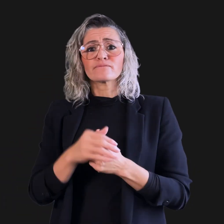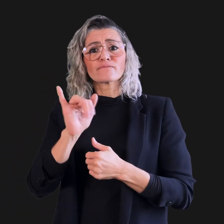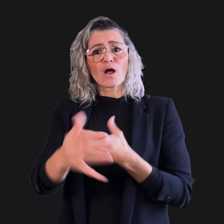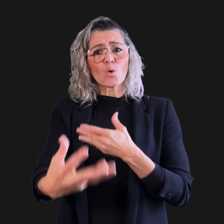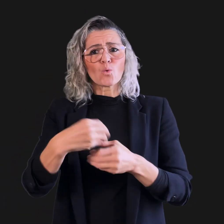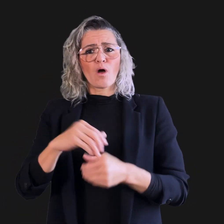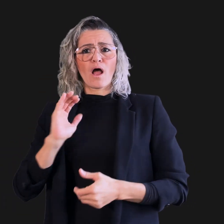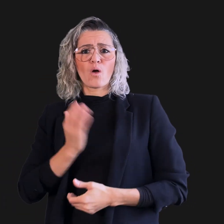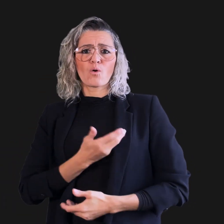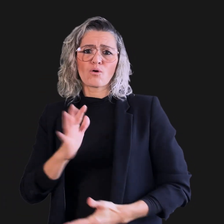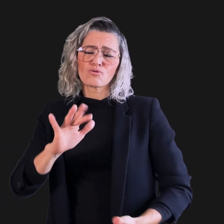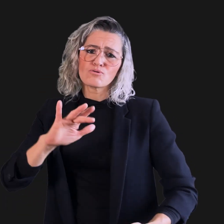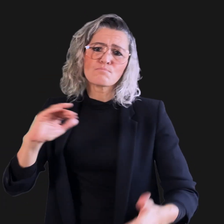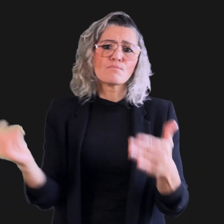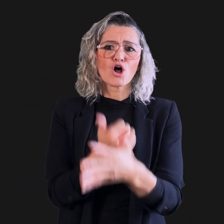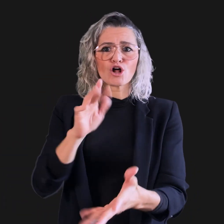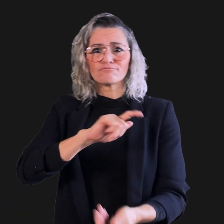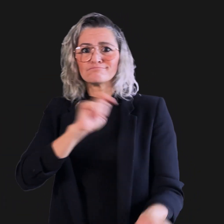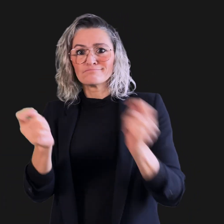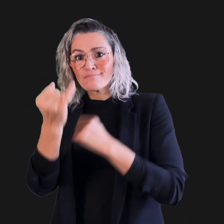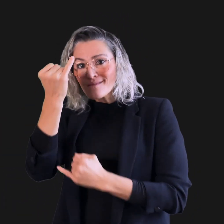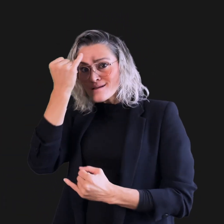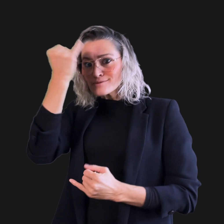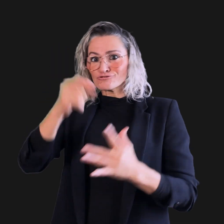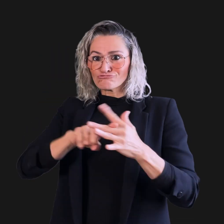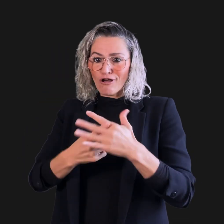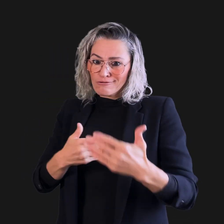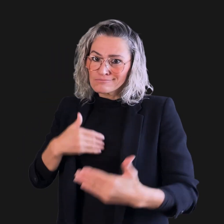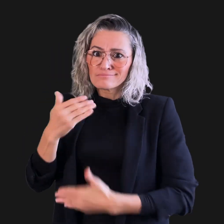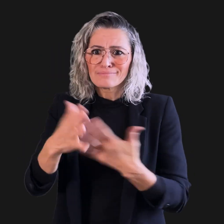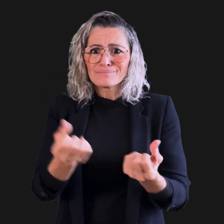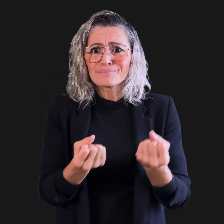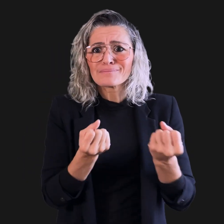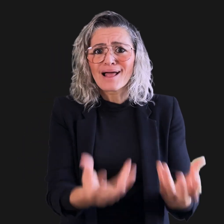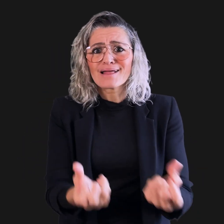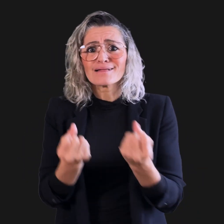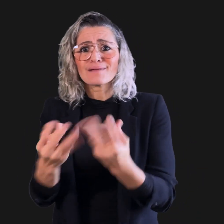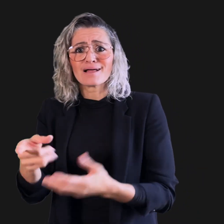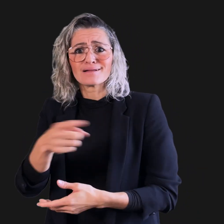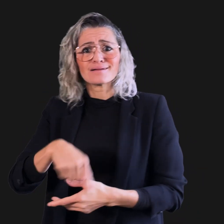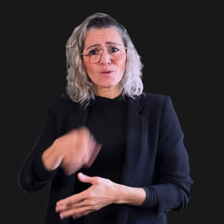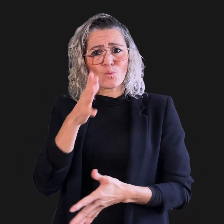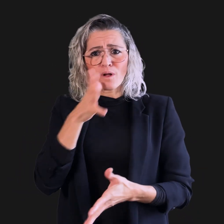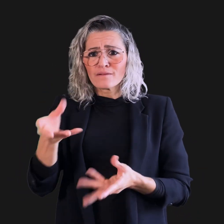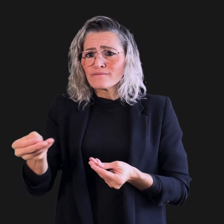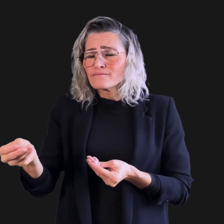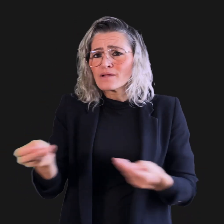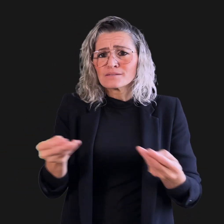This includes facilitating user testing with persons with lived experience